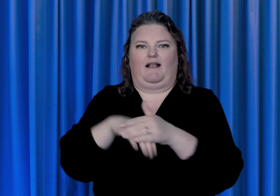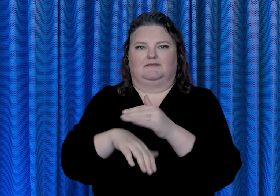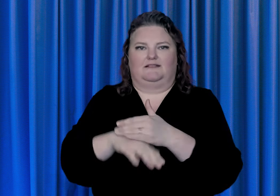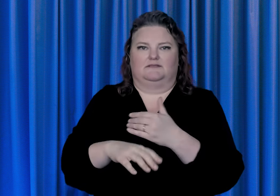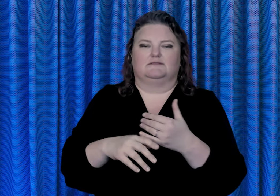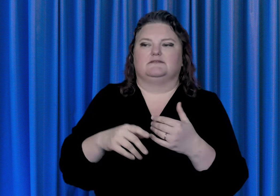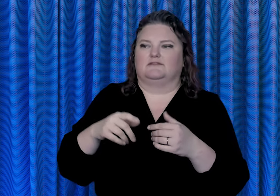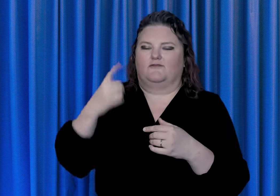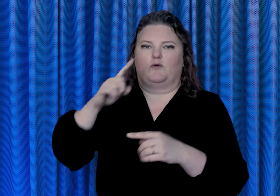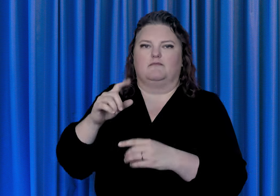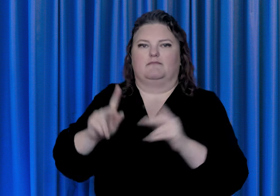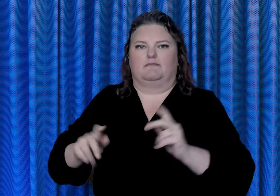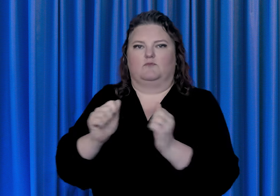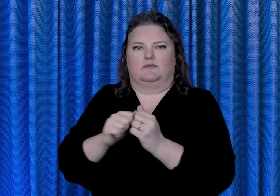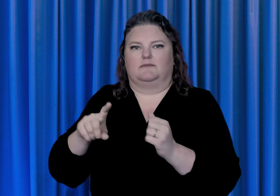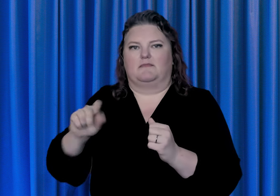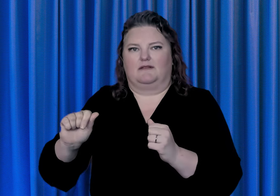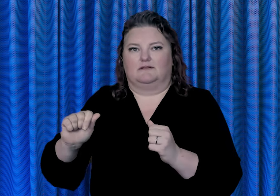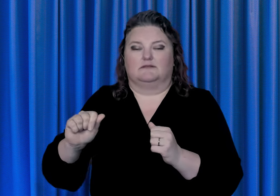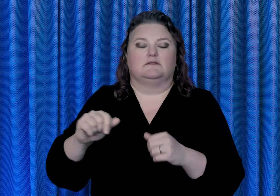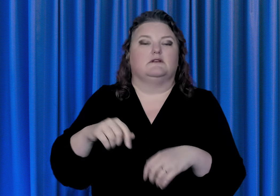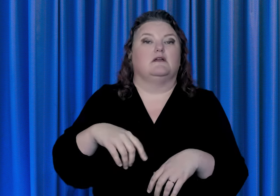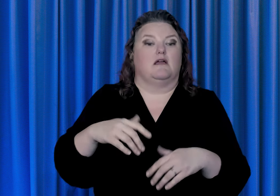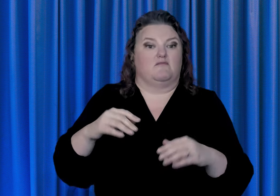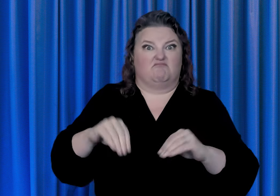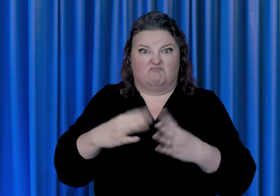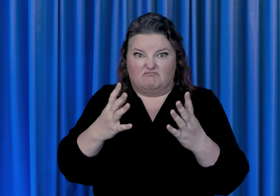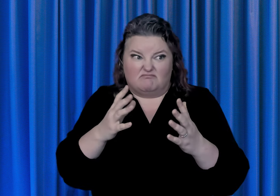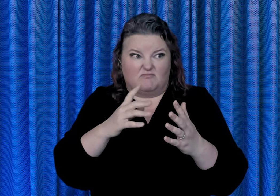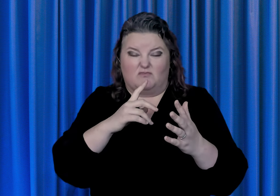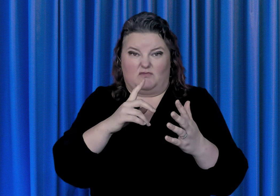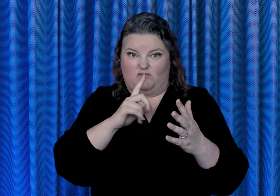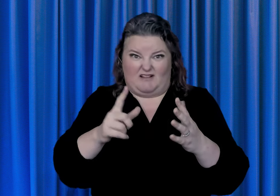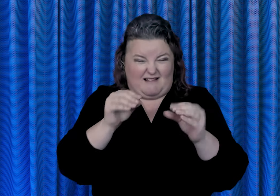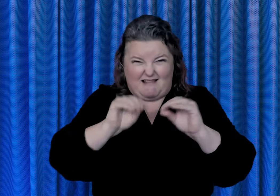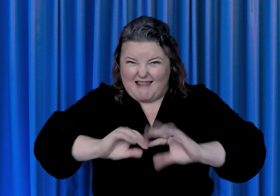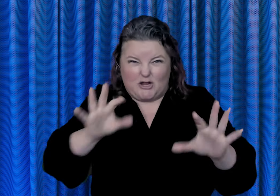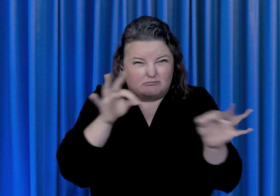mobile apps. By providing clarity on how to make sure these platforms are